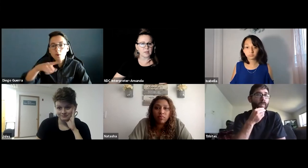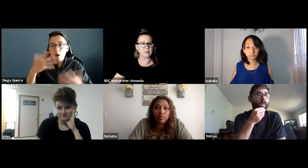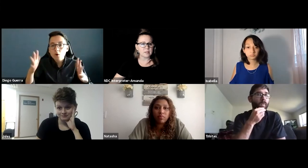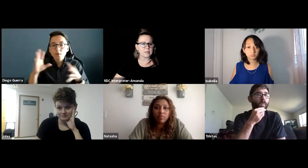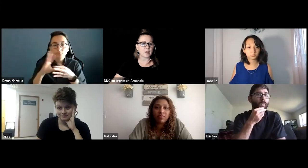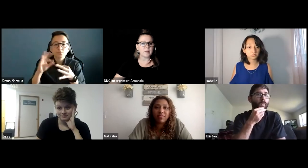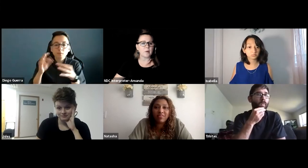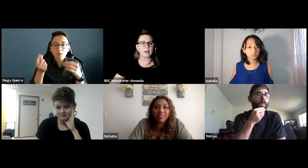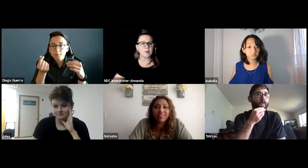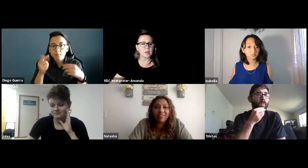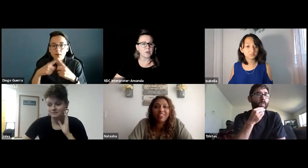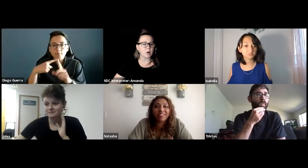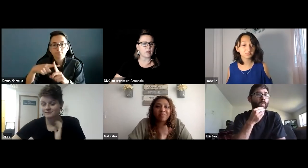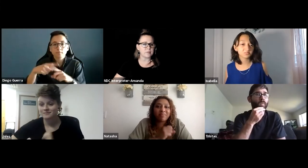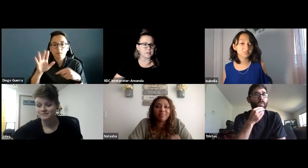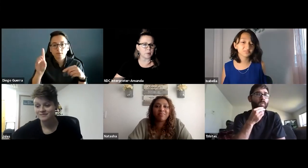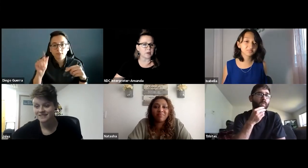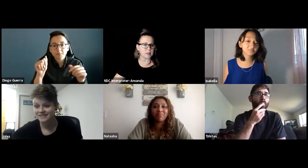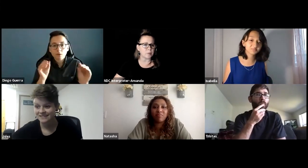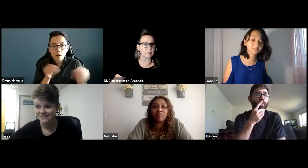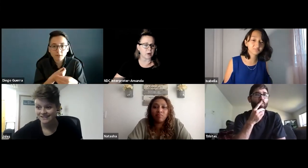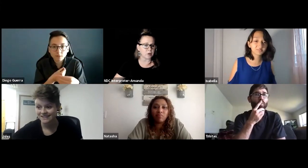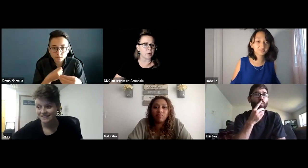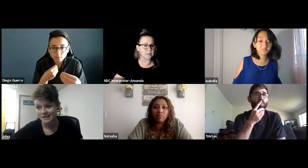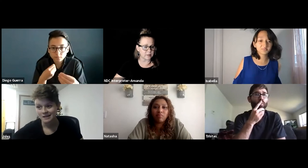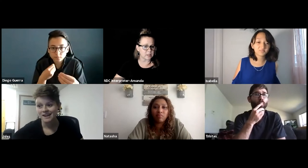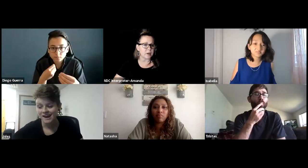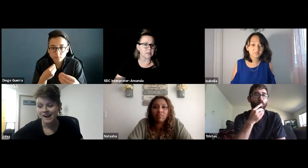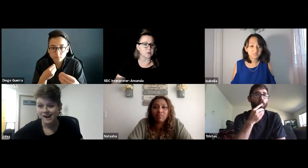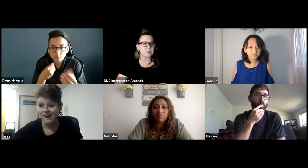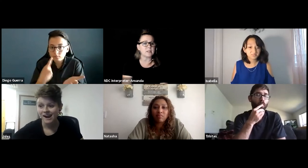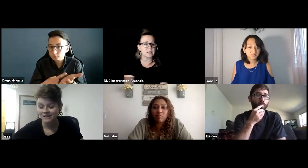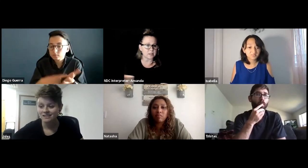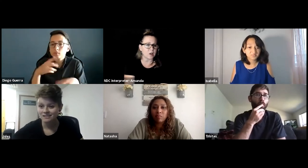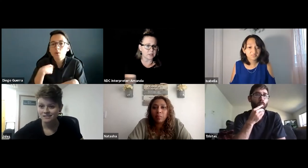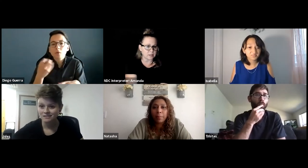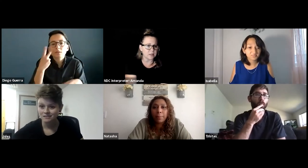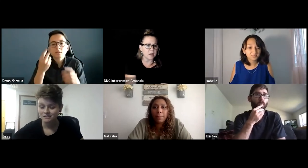This is Diego. Now, I know that you all have spoken a little bit about your positive experiences with the DSS offices.